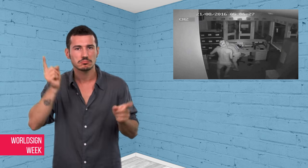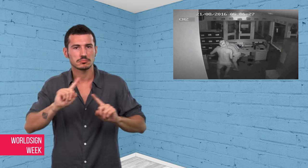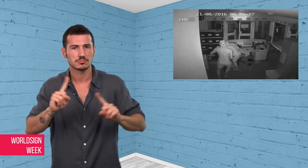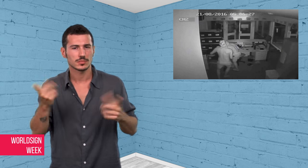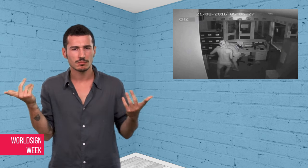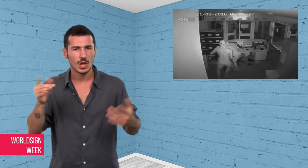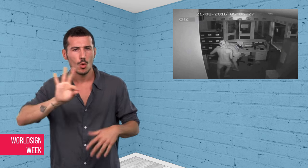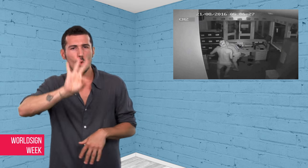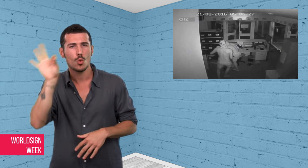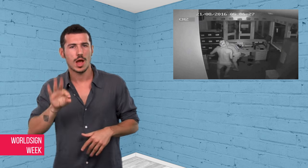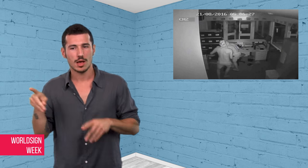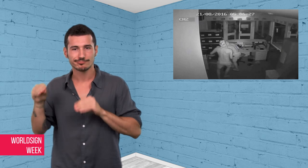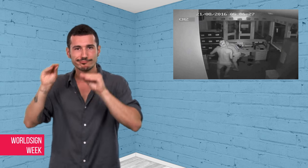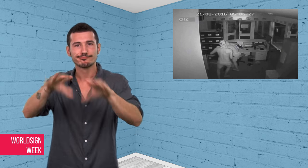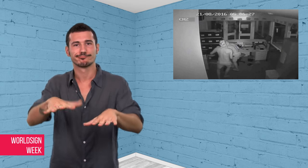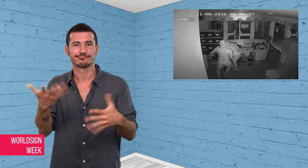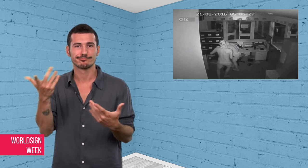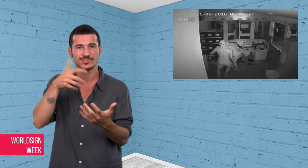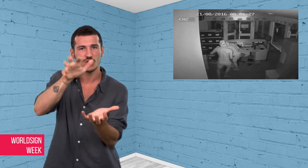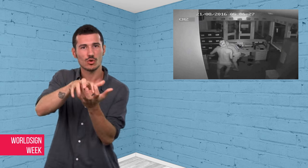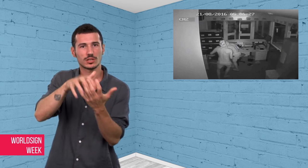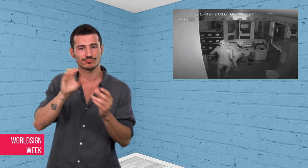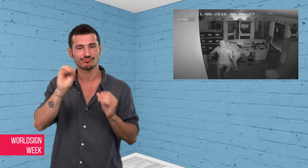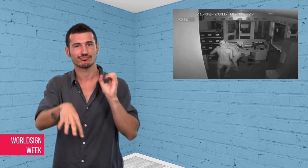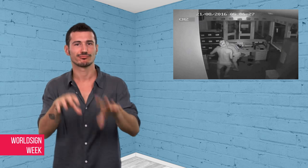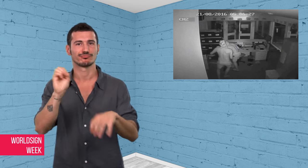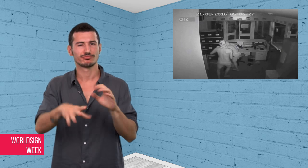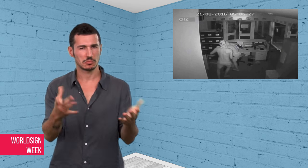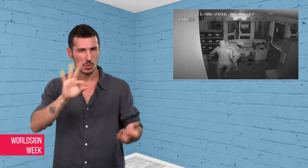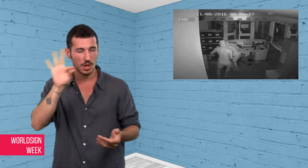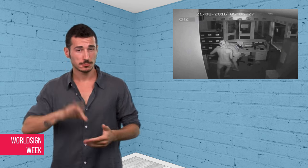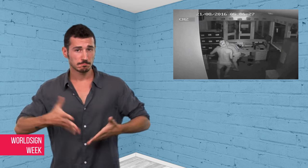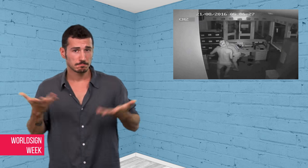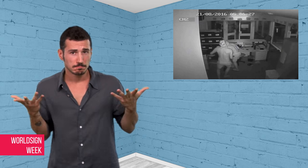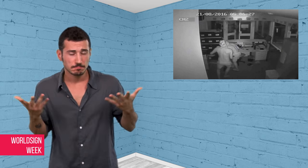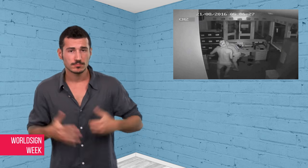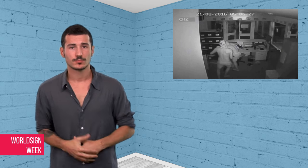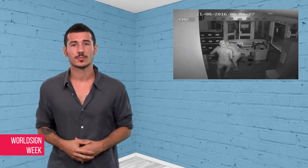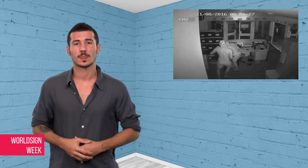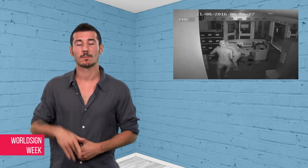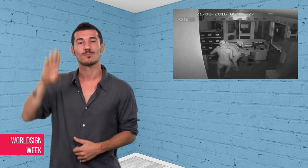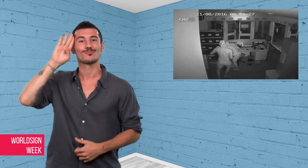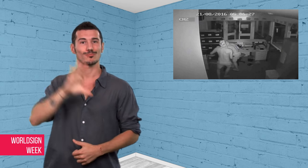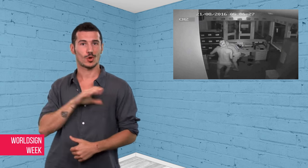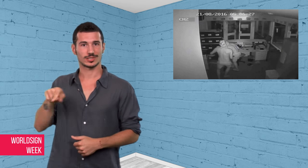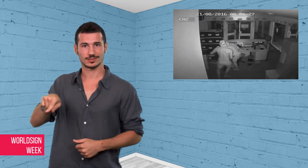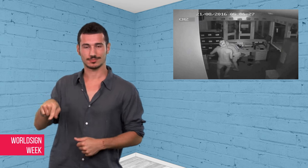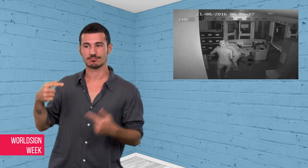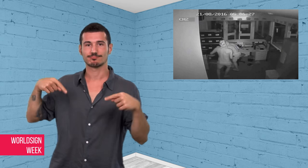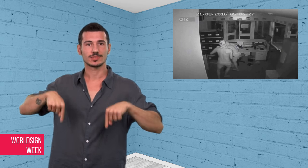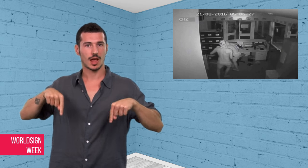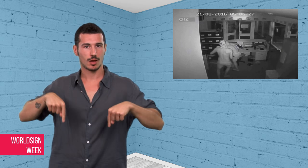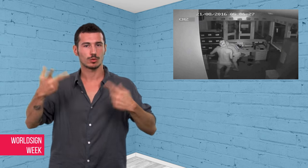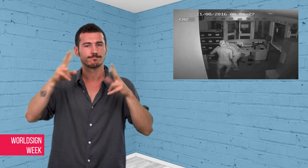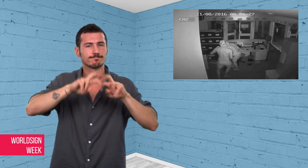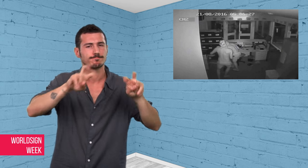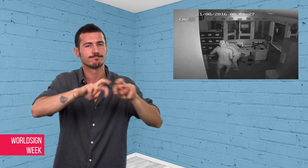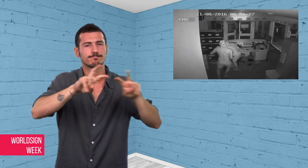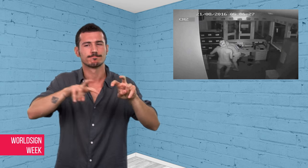It is not known why they were let loose in the school.